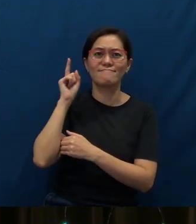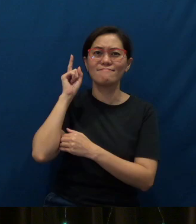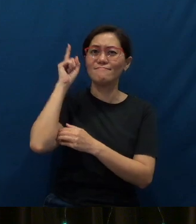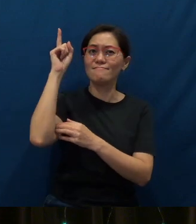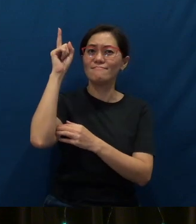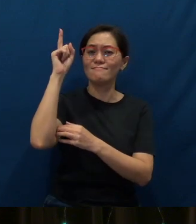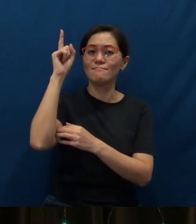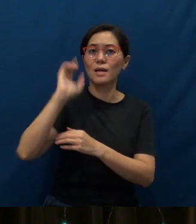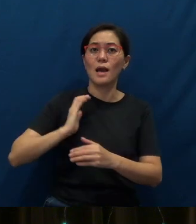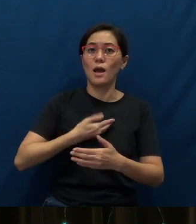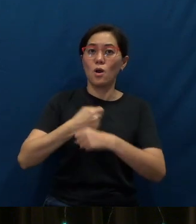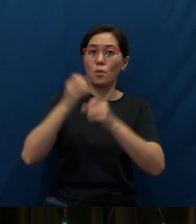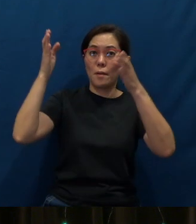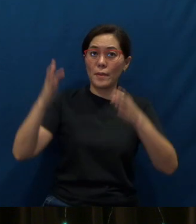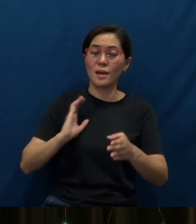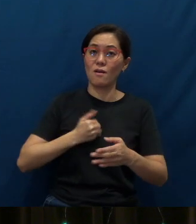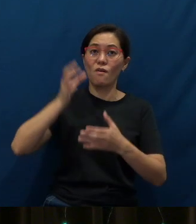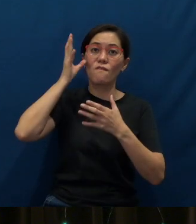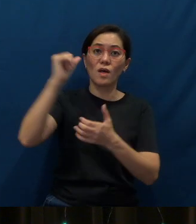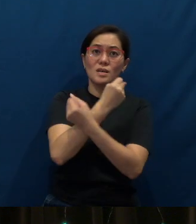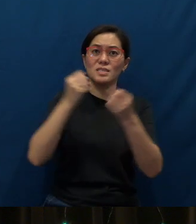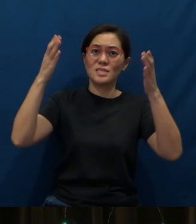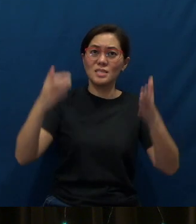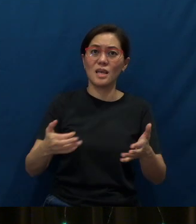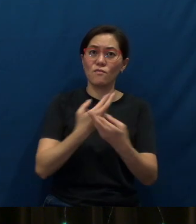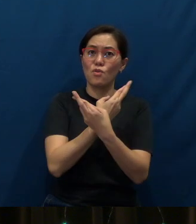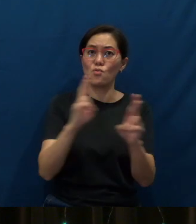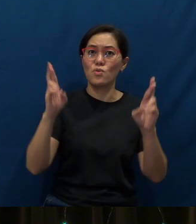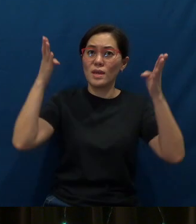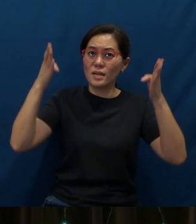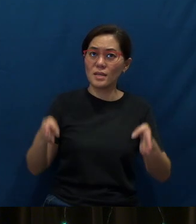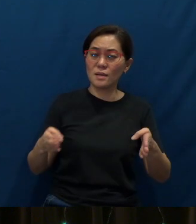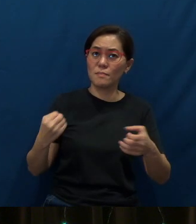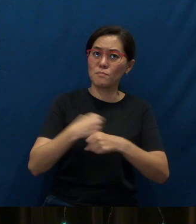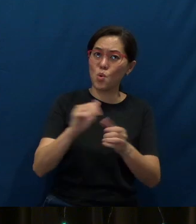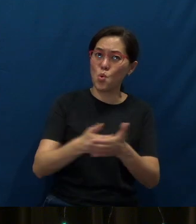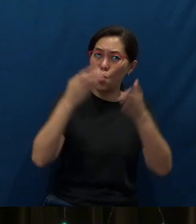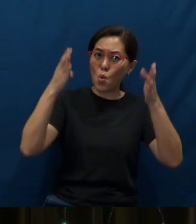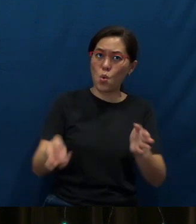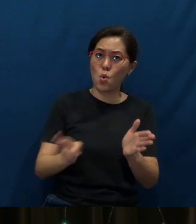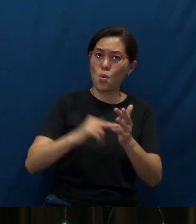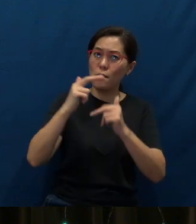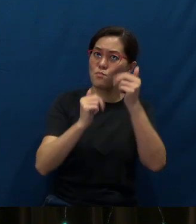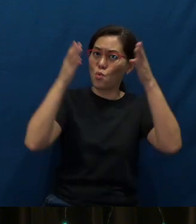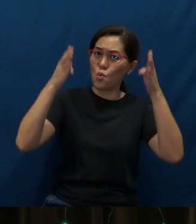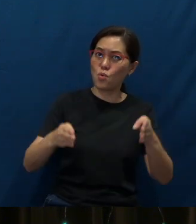To our Maker, our Father, our Saviour, our Redeemer, our Restorer, our Rebuilder, our Rewarder -